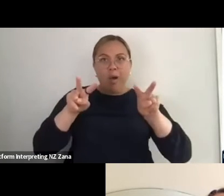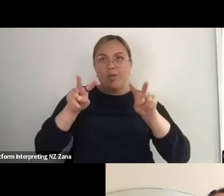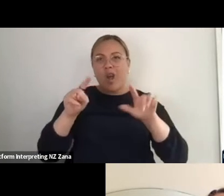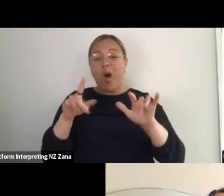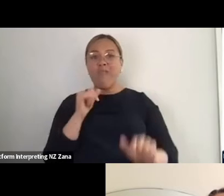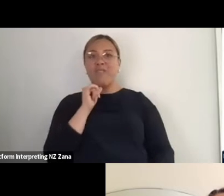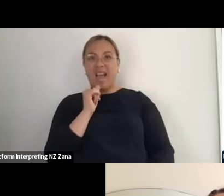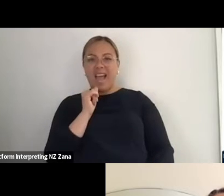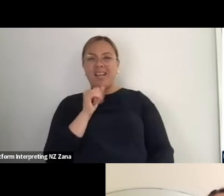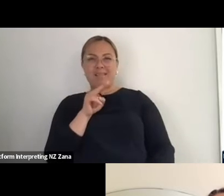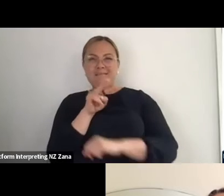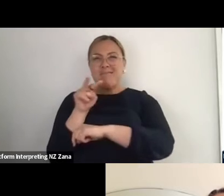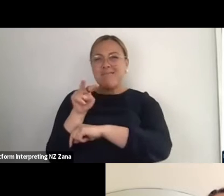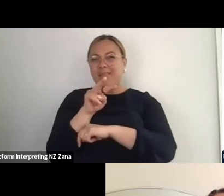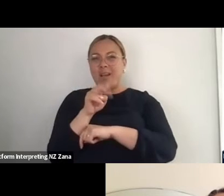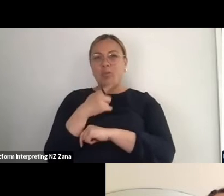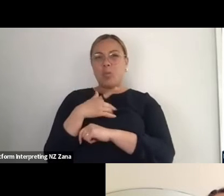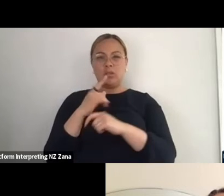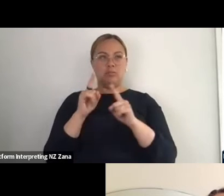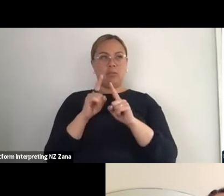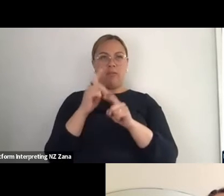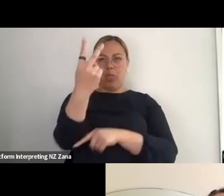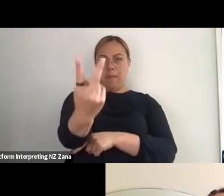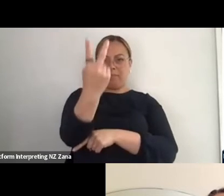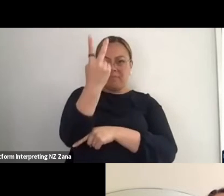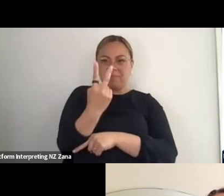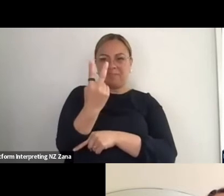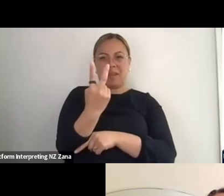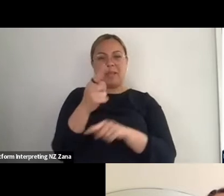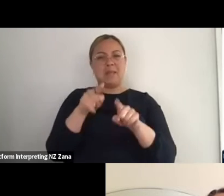people into the room with us and for me it's also grounded in this idea of